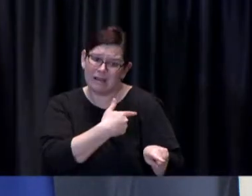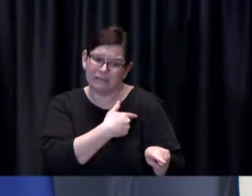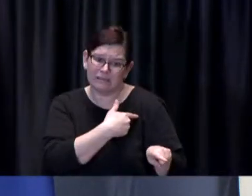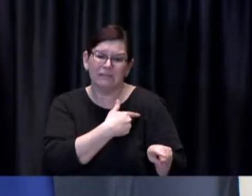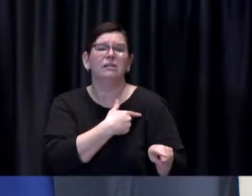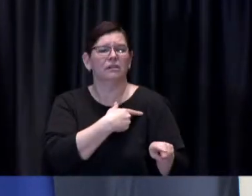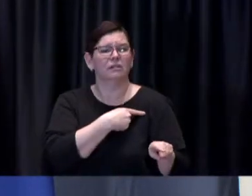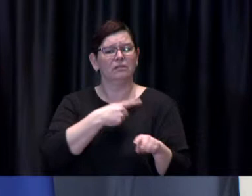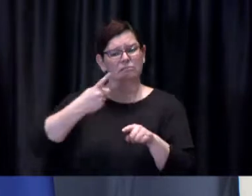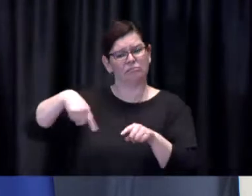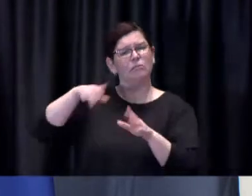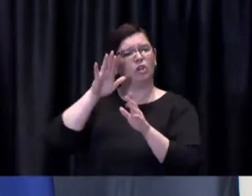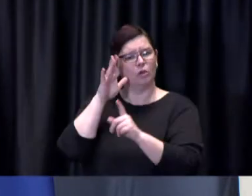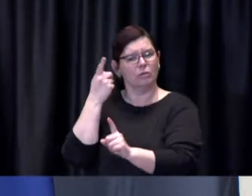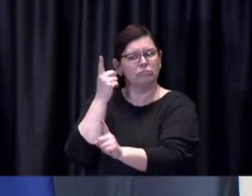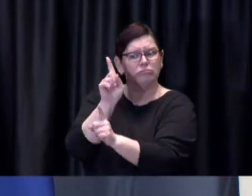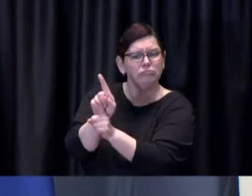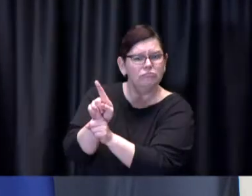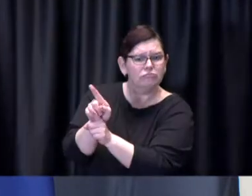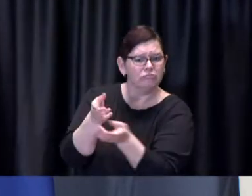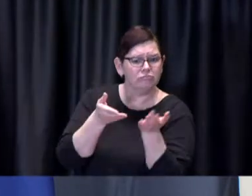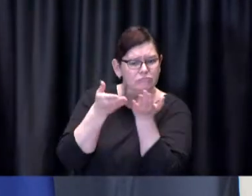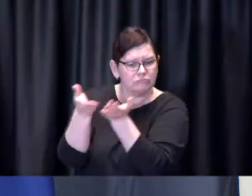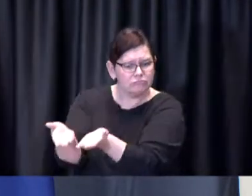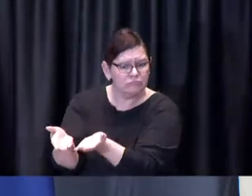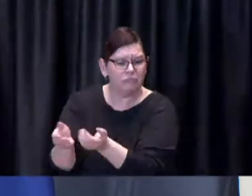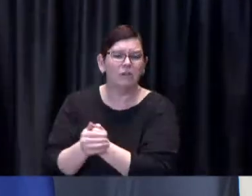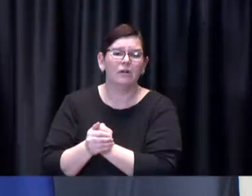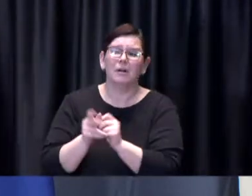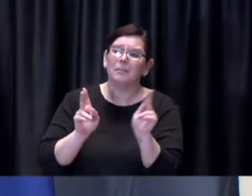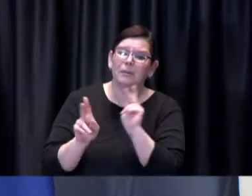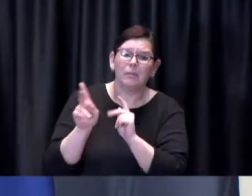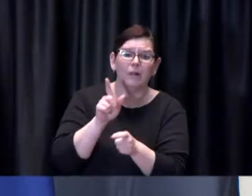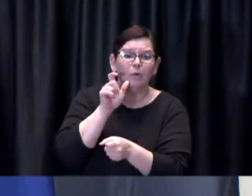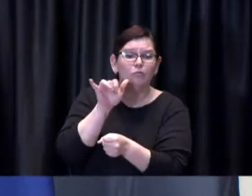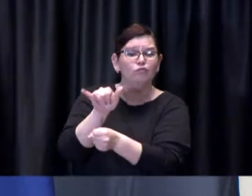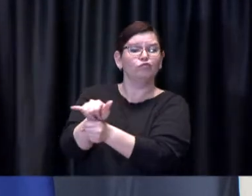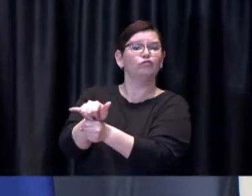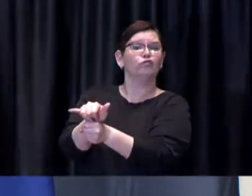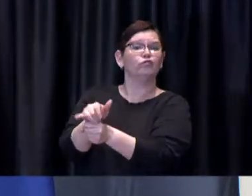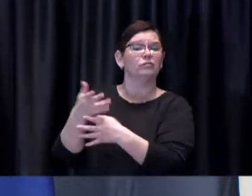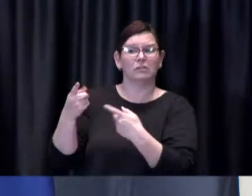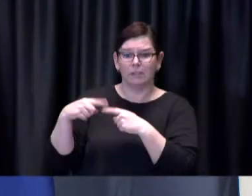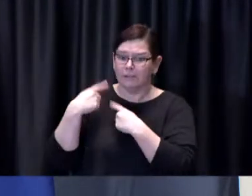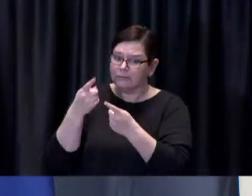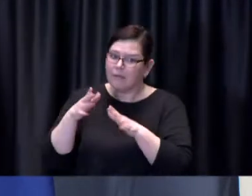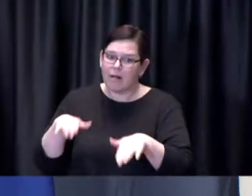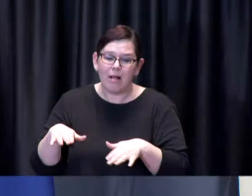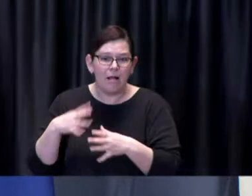These people are also unable to grocery shop or to do other essential activities outside of their home.